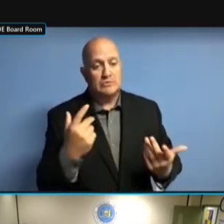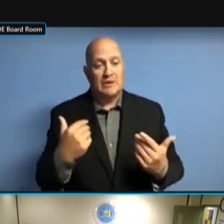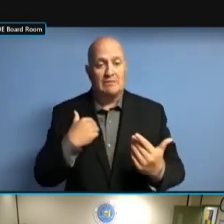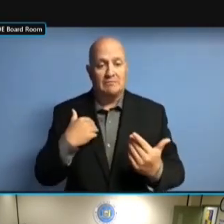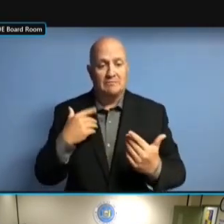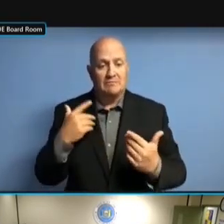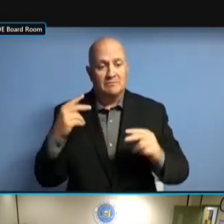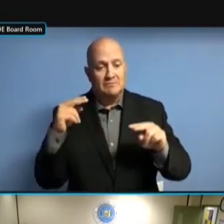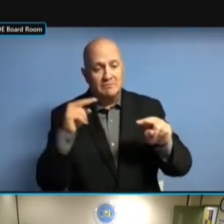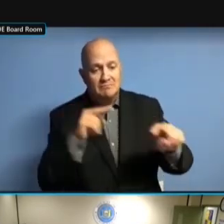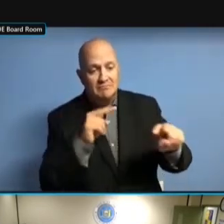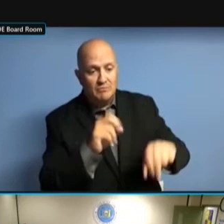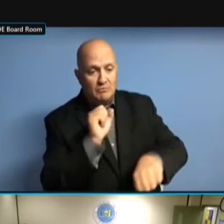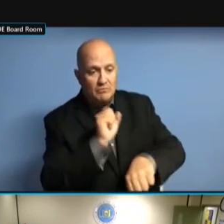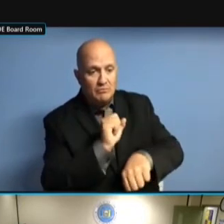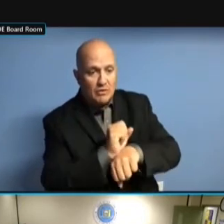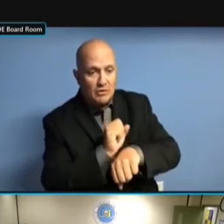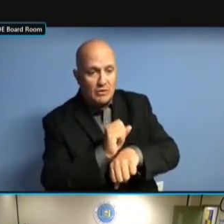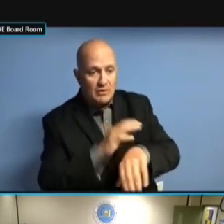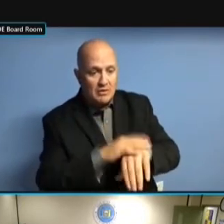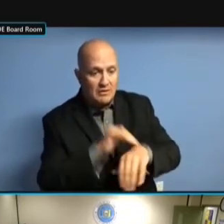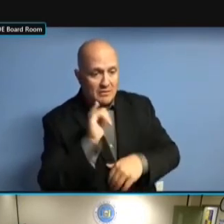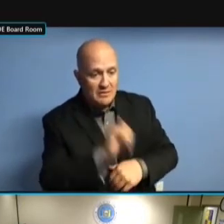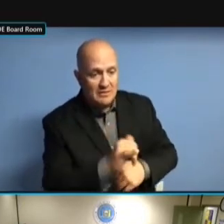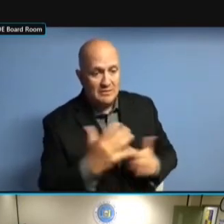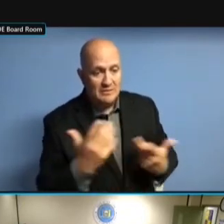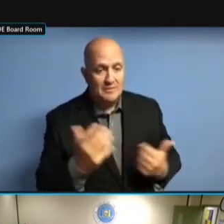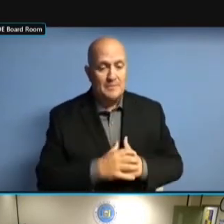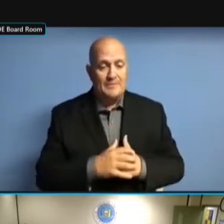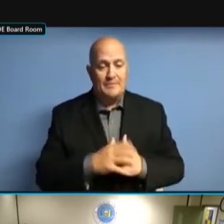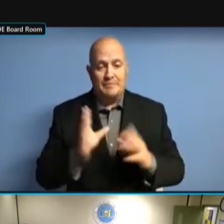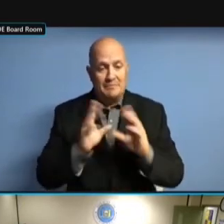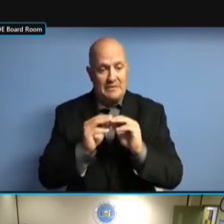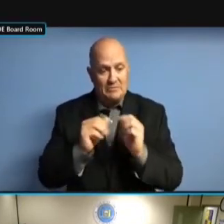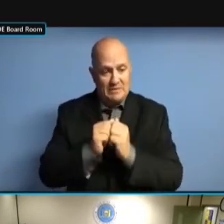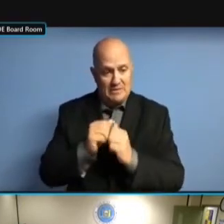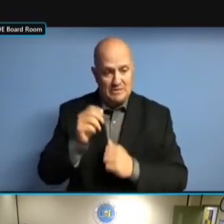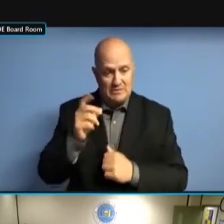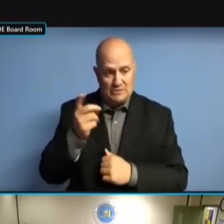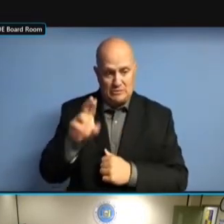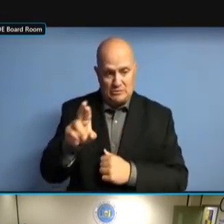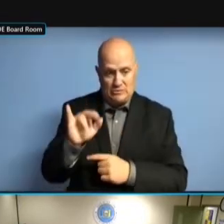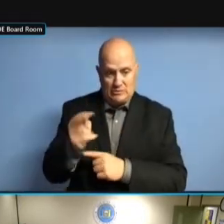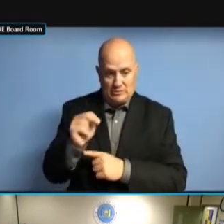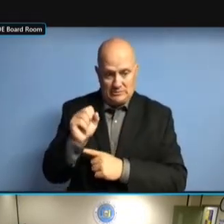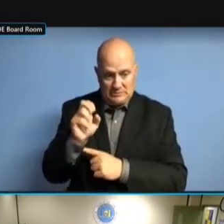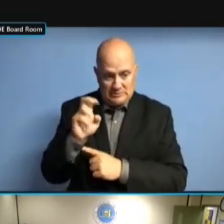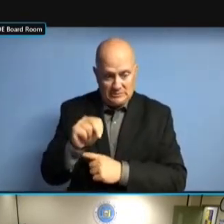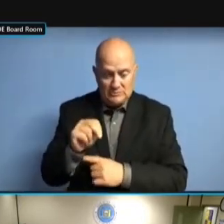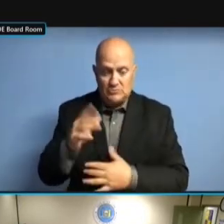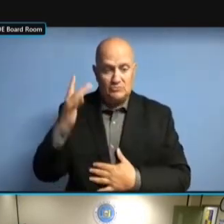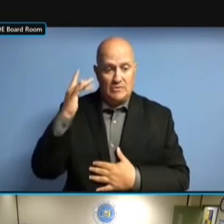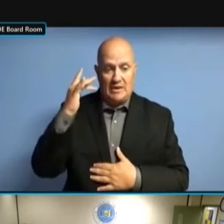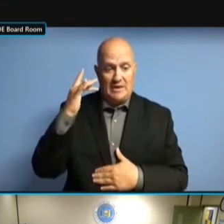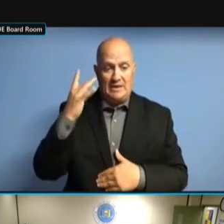WE'VE HAD MEETINGS WITH MR. JOHNSON ON HOW TO WE'VE HAD MEETINGS WITH MR. JOHNSON ON HOW TO CLEAN WE'VE HAD MEETINGS WITH MR. JOHNSON ON HOW TO CLEAN UP WE'VE HAD MEETINGS WITH MR. JOHNSON ON HOW TO CLEAN UP THE JOHNSON ON HOW TO CLEAN UP THE JOHNSON ON HOW TO CLEAN UP THE LIST, JOHNSON ON HOW TO CLEAN UP THE LIST, DEAL JOHNSON ON HOW TO CLEAN UP THE LIST, DEAL WITH JOHNSON ON HOW TO CLEAN UP THE LIST, DEAL WITH SOME JOHNSON ON HOW TO CLEAN UP THE LIST, DEAL WITH SOME OF JOHNSON ON HOW TO CLEAN UP THE LIST, DEAL WITH SOME OF THE LIST, DEAL WITH SOME OF THE LIST, DEAL WITH SOME OF THE DORMANT LIST, DEAL WITH SOME OF THE DORMANT COMMITTEES. DORMANT COMMITTEES. DORMANT COMMITTEES. I'M DORMANT COMMITTEES. I'M SURE DORMANT COMMITTEES. I'M SURE HE'LL DORMANT COMMITTEES. I'M SURE HE'LL SPEAK DORMANT COMMITTEES. I'M SURE HE'LL SPEAK TO DORMANT COMMITTEES. I'M SURE HE'LL SPEAK TO THAT. I'M SURE HE'LL SPEAK TO THAT. I'M SURE HE'LL SPEAK TO THAT. WE'VE I'M SURE HE'LL SPEAK TO THAT. WE'VE ATTENDED